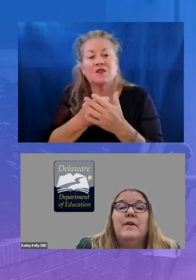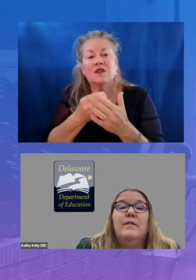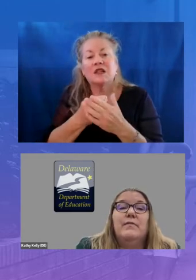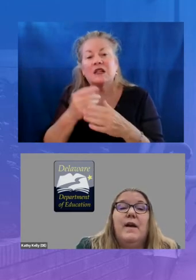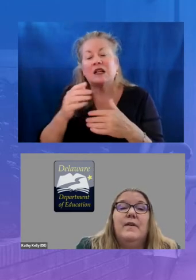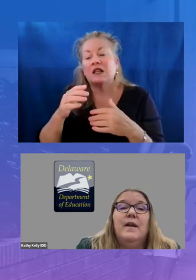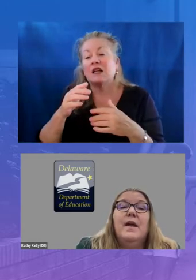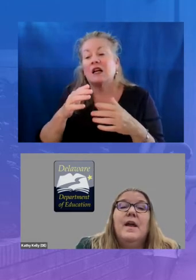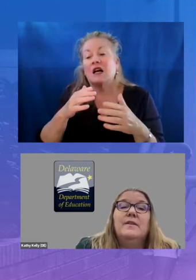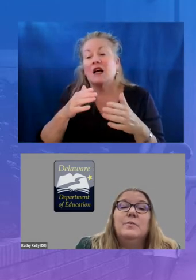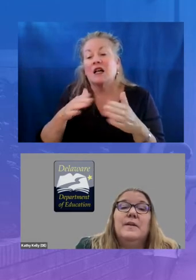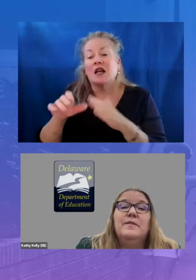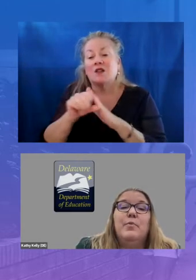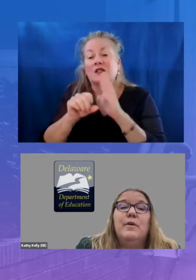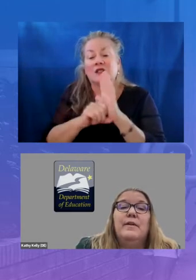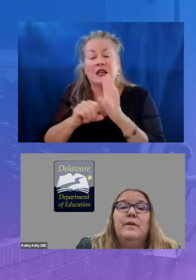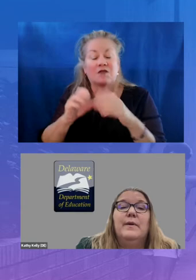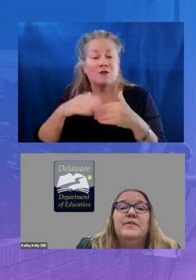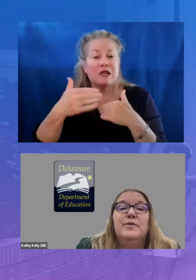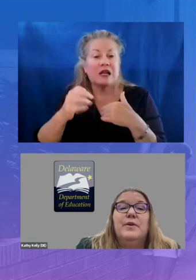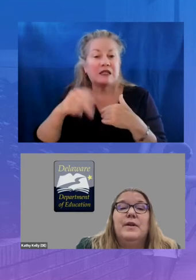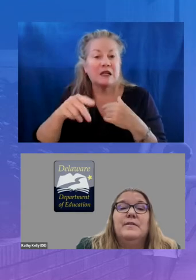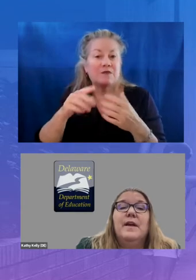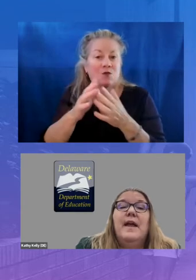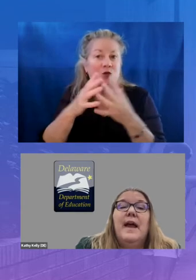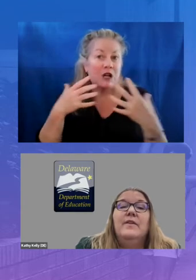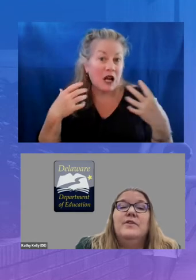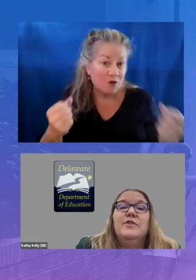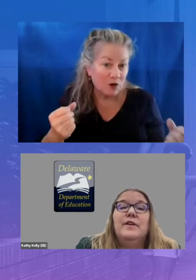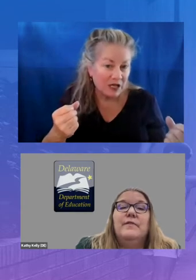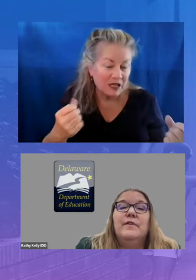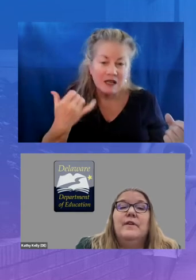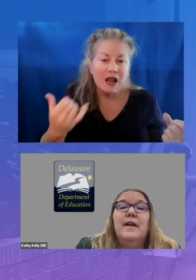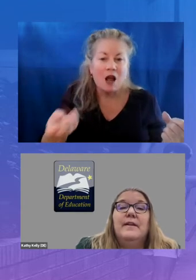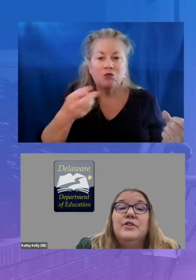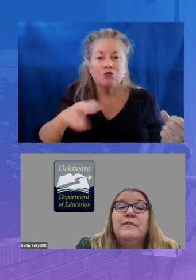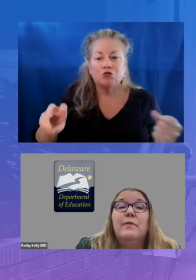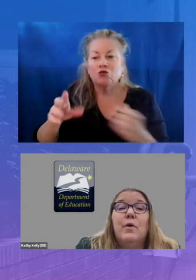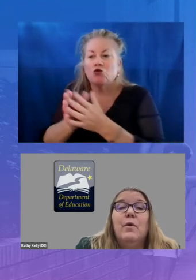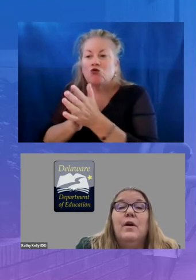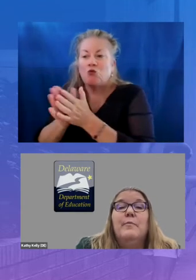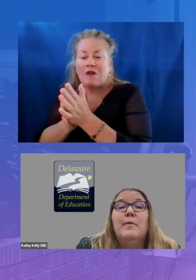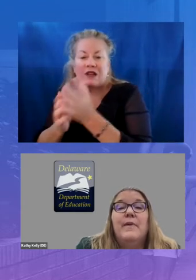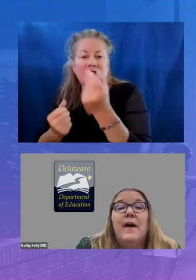to thriving as we support delaware students and the shift and shift the role of providing